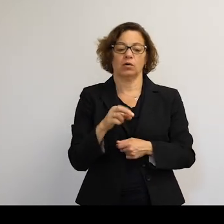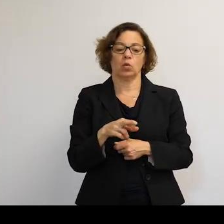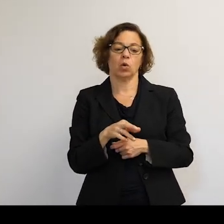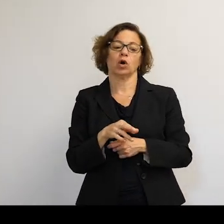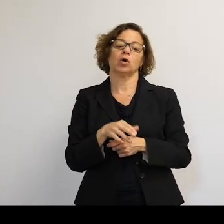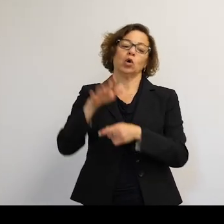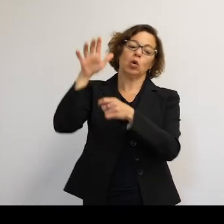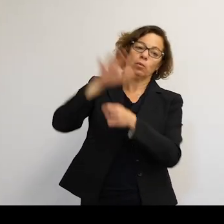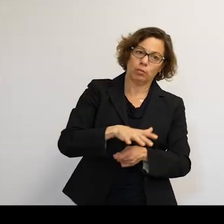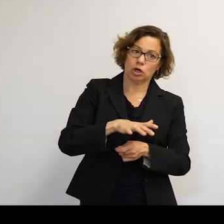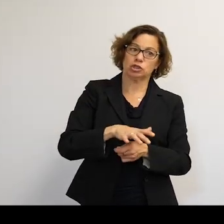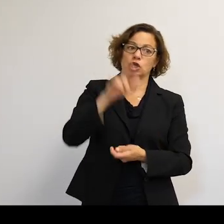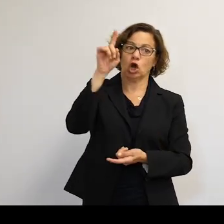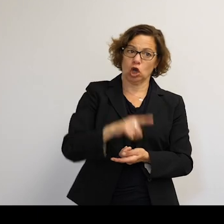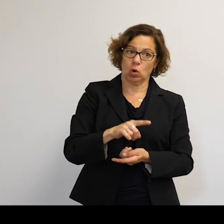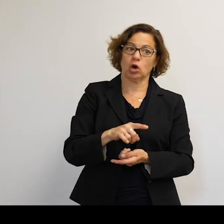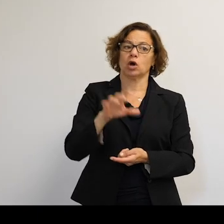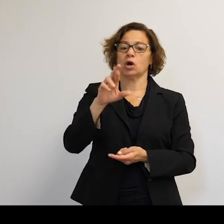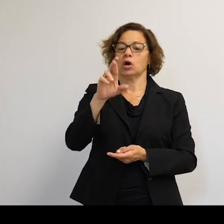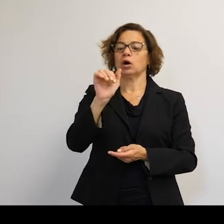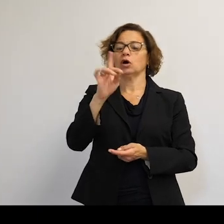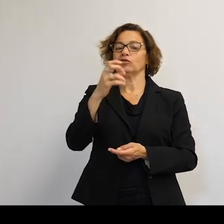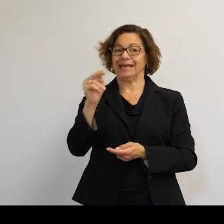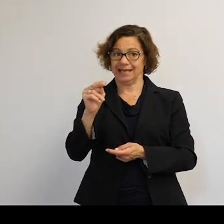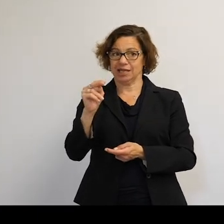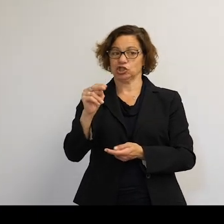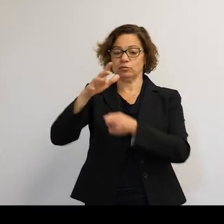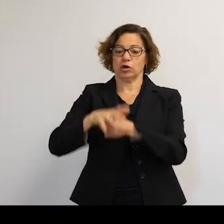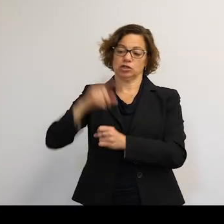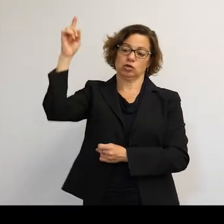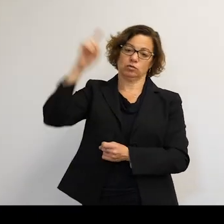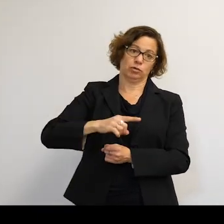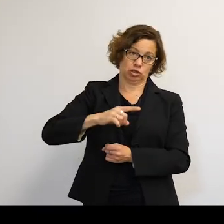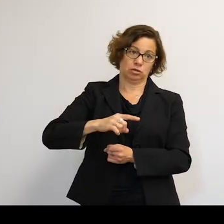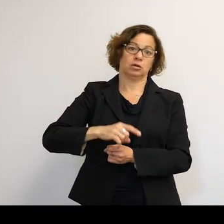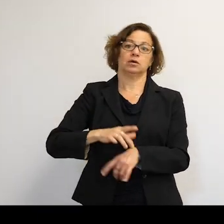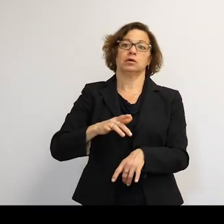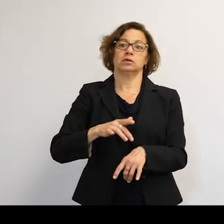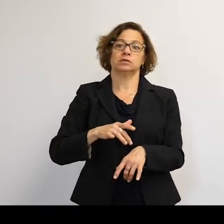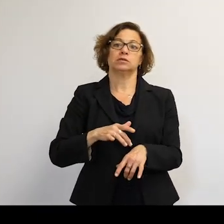by other forces-- for instance, radiation pressure will also burn up. So you can start by touching the atmosphere